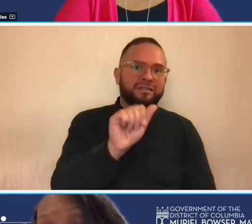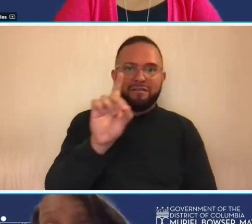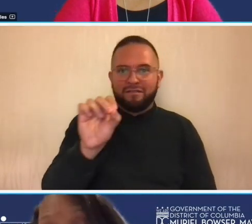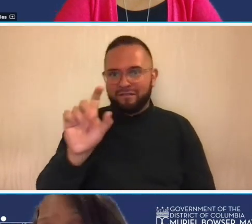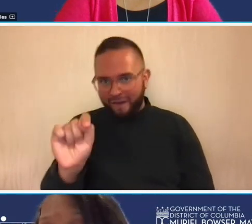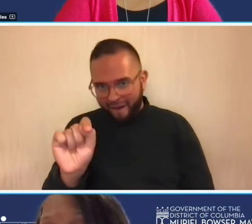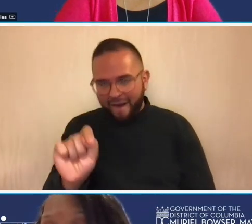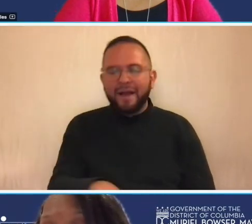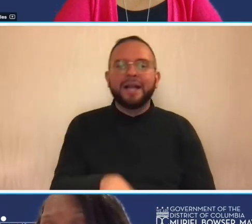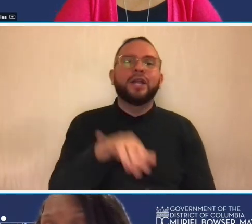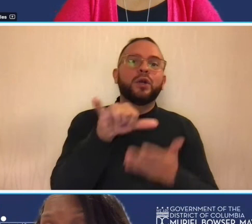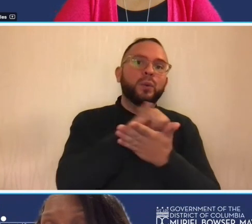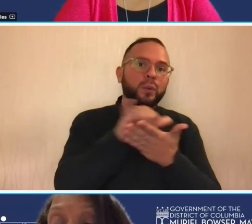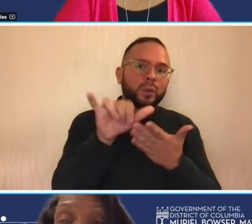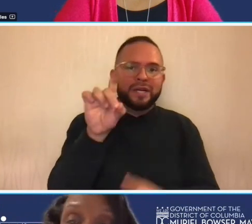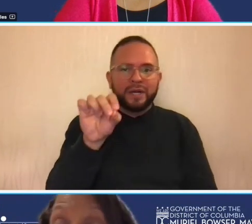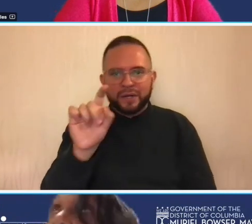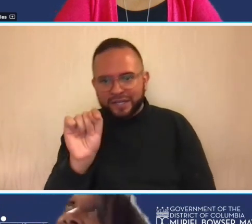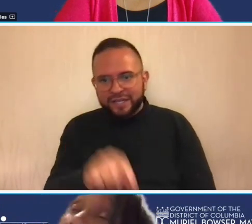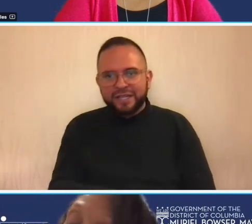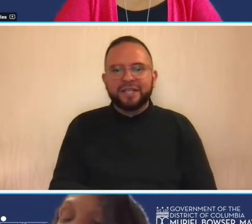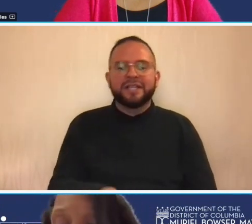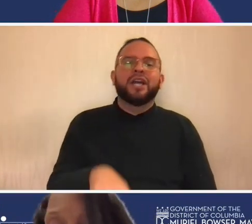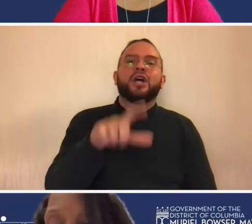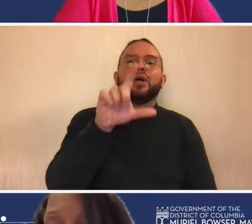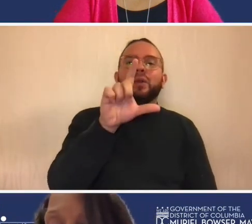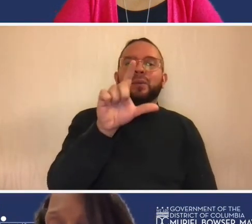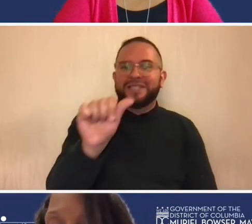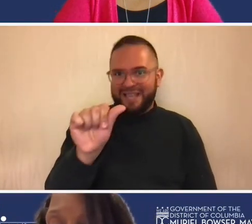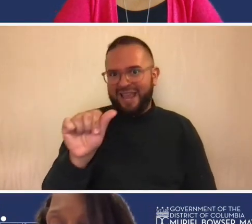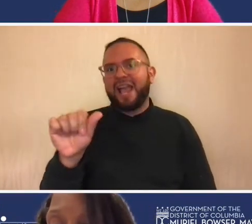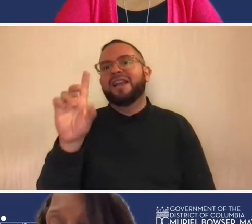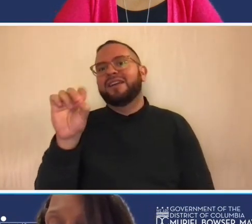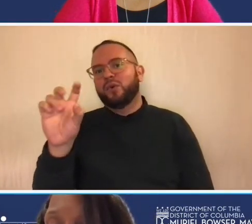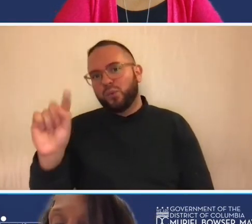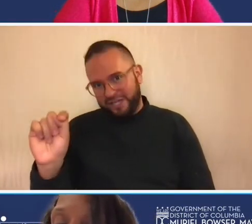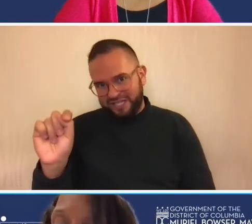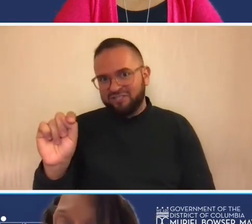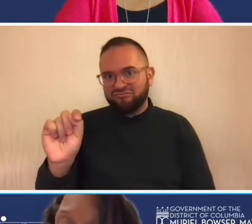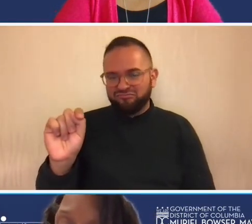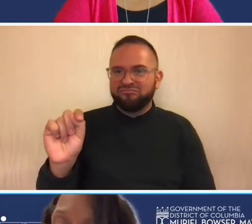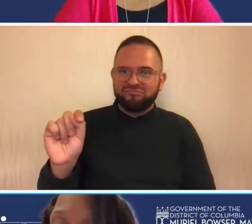department of transportation louisiana department of transportation excuse me arkansas department